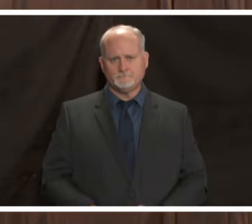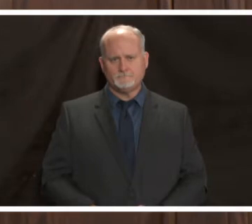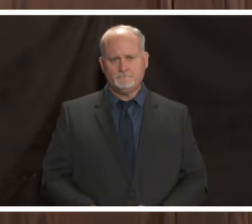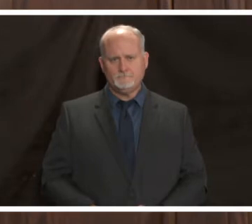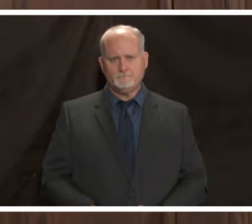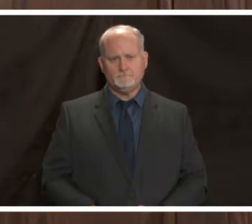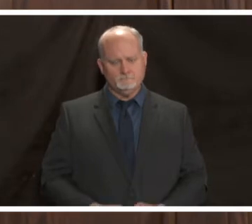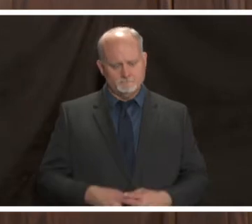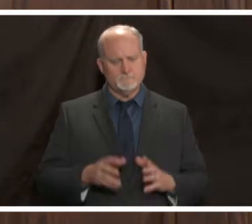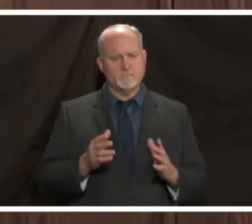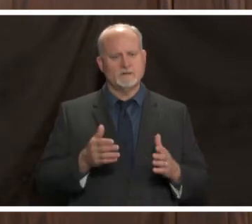all right alan collins